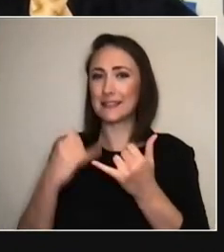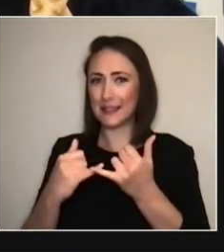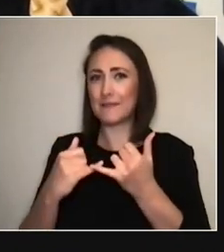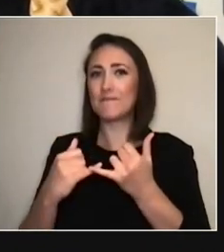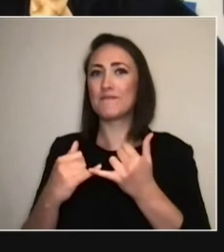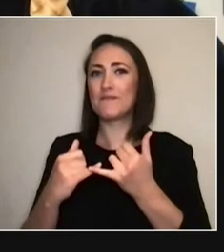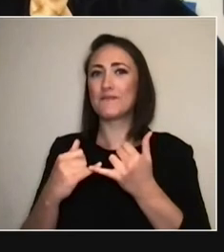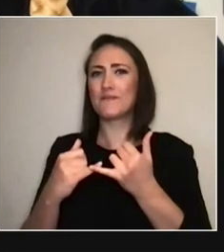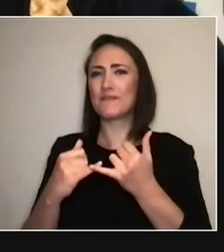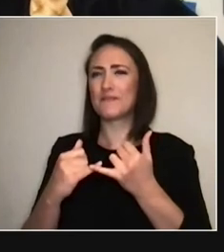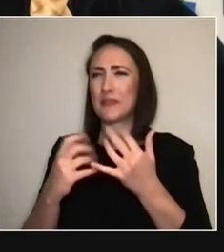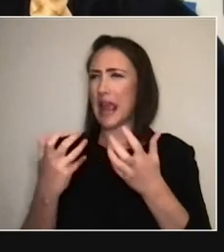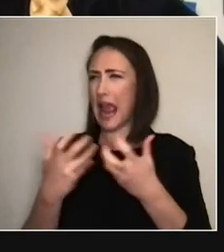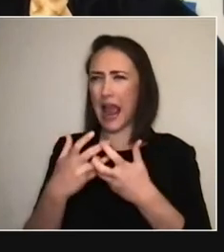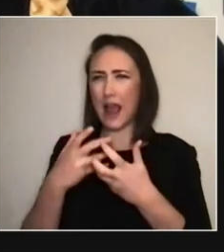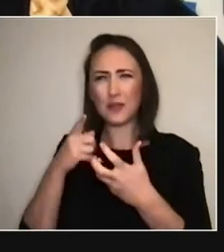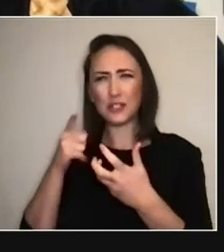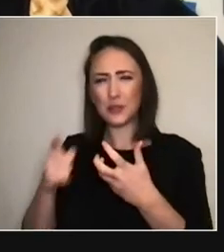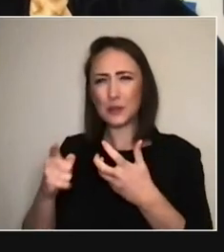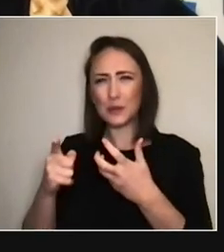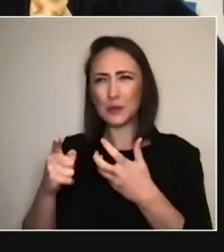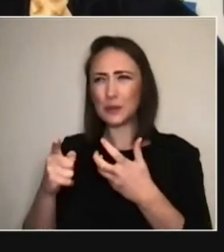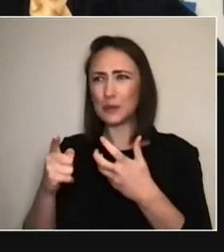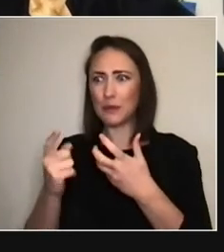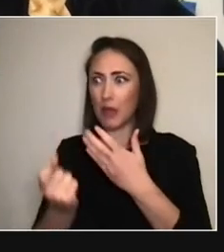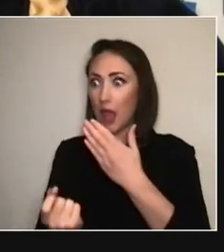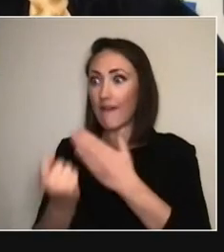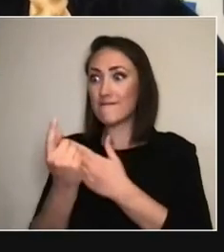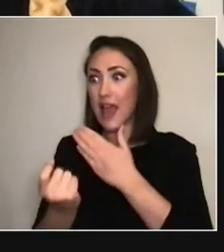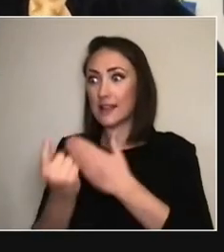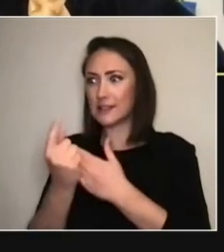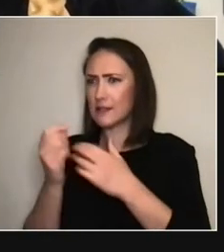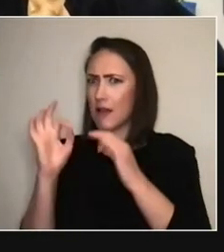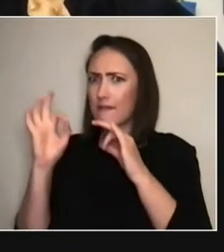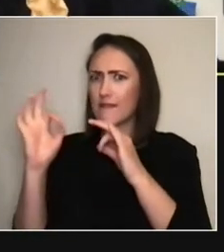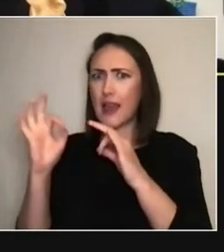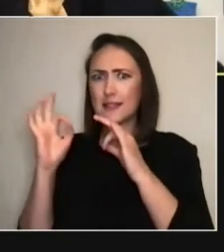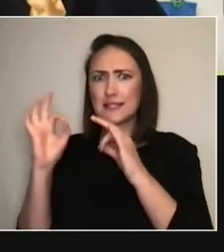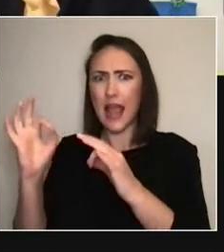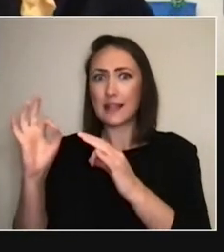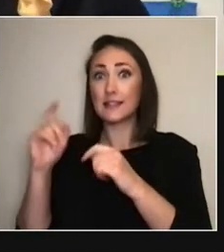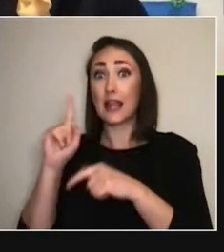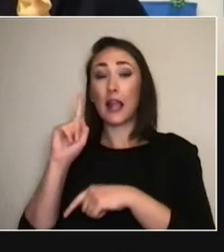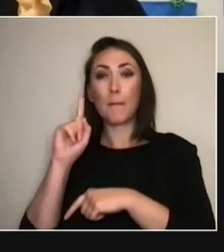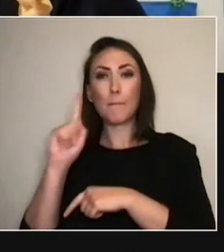And I went to some or your events, and they were fantastic, and, like, really keying in the Londoners